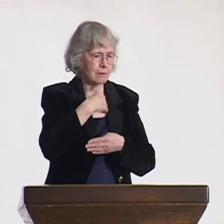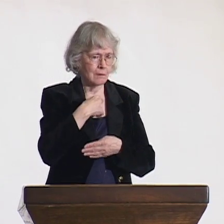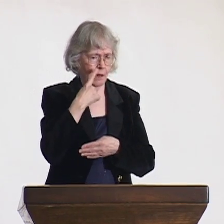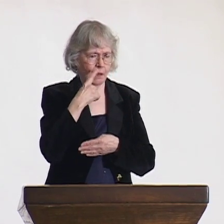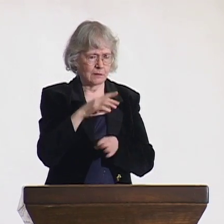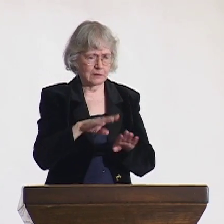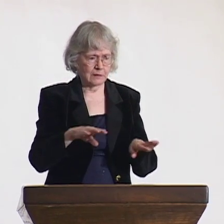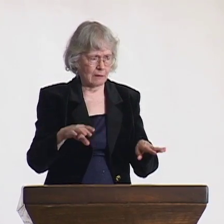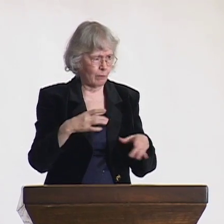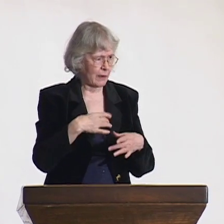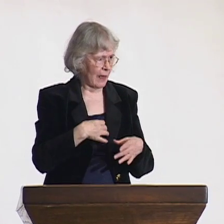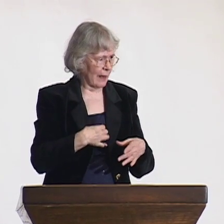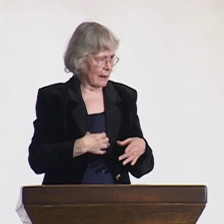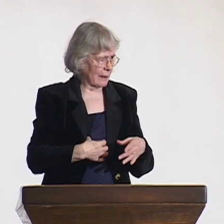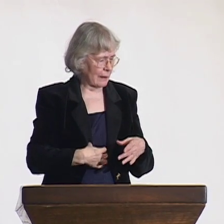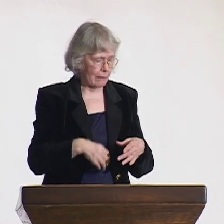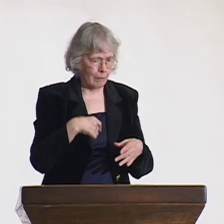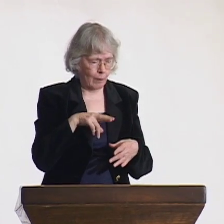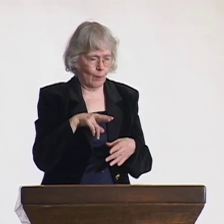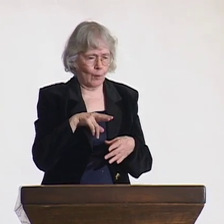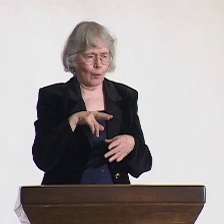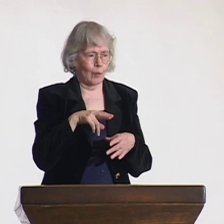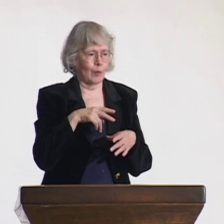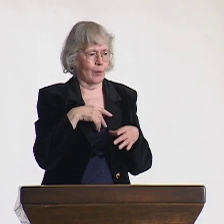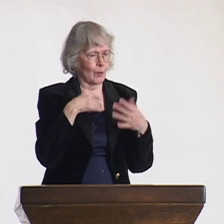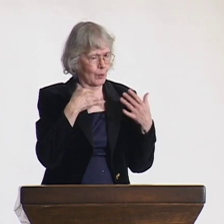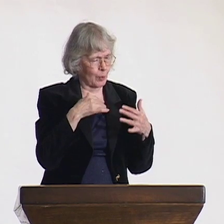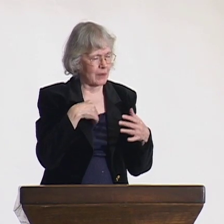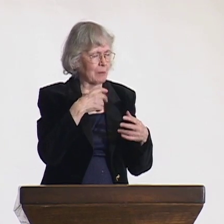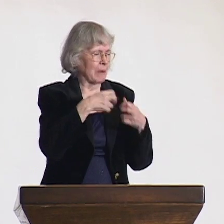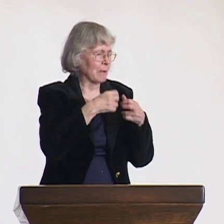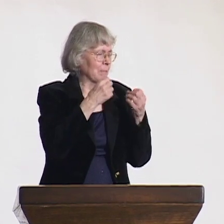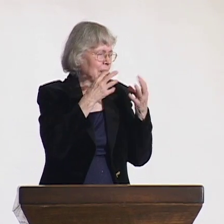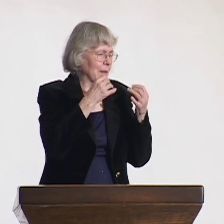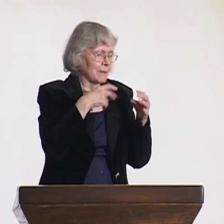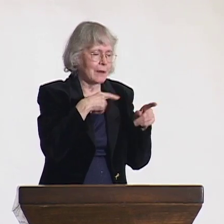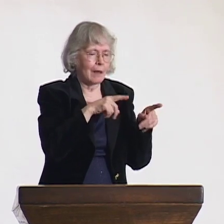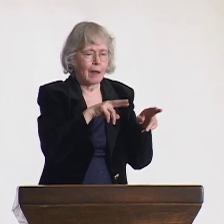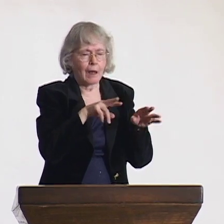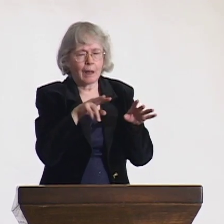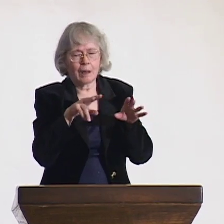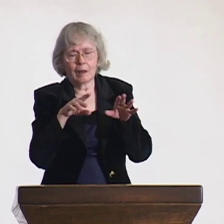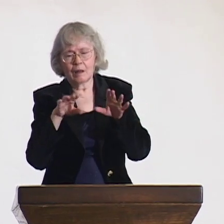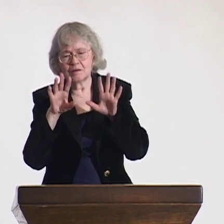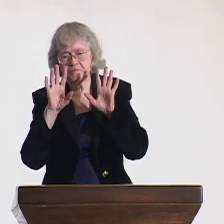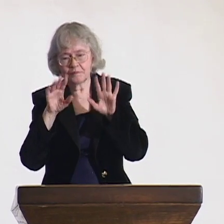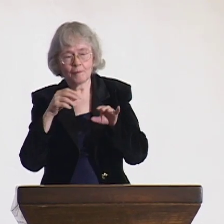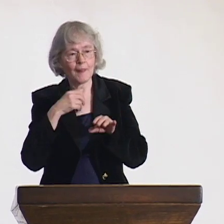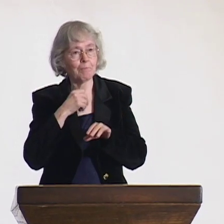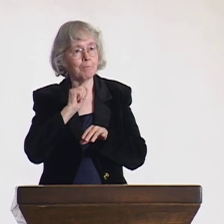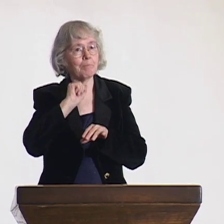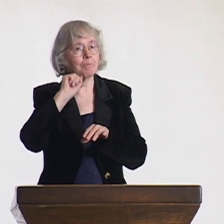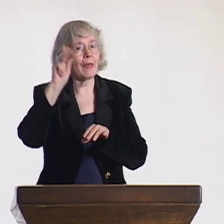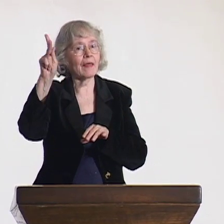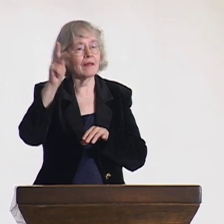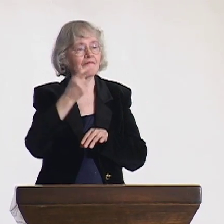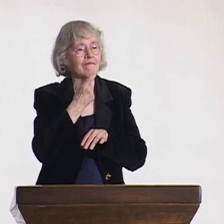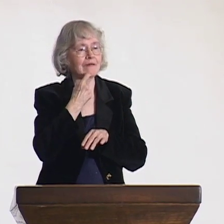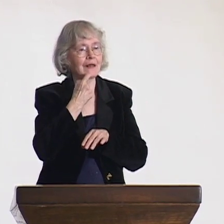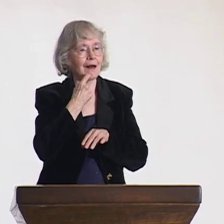They were extremely hungry, but never complained. I saw a lot of poverty and isolation.